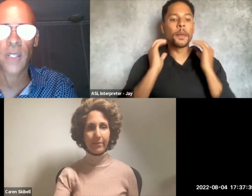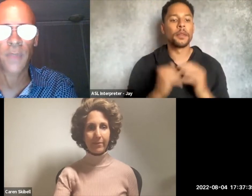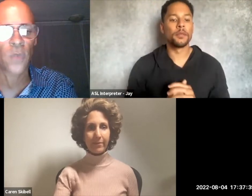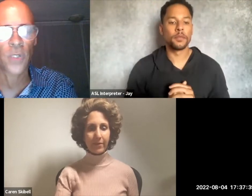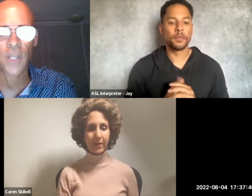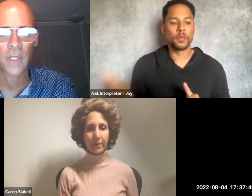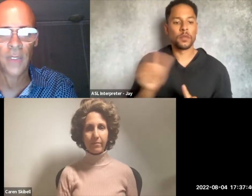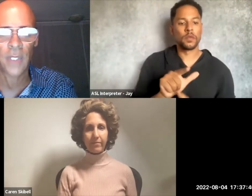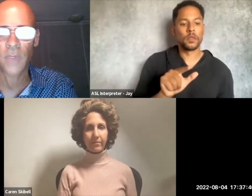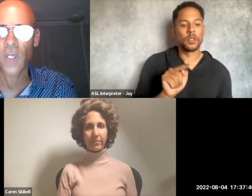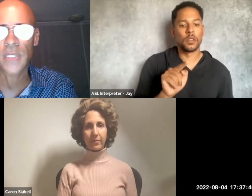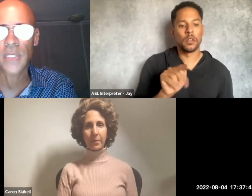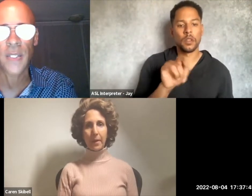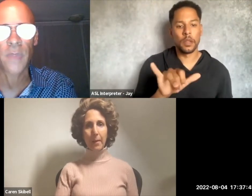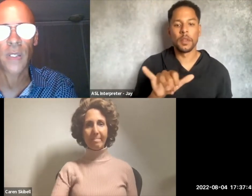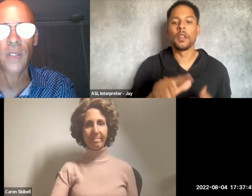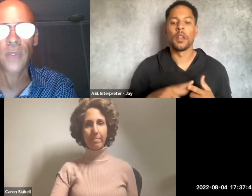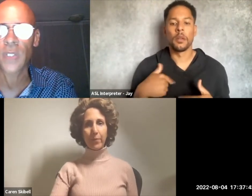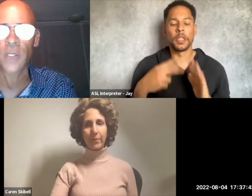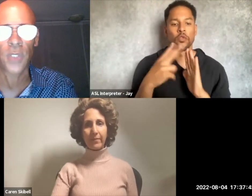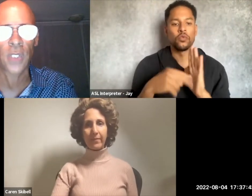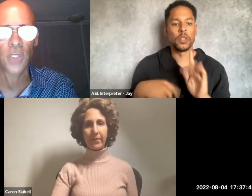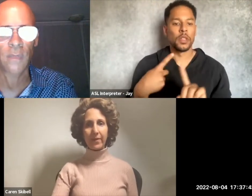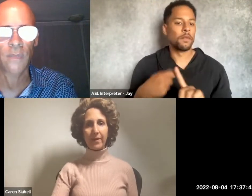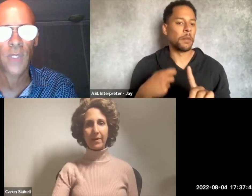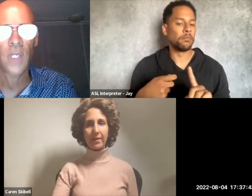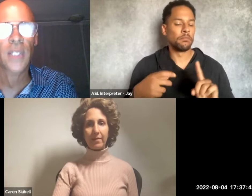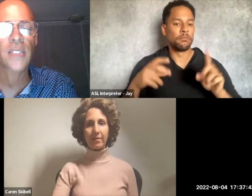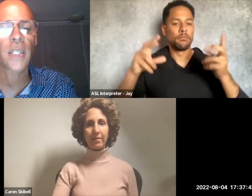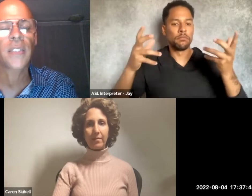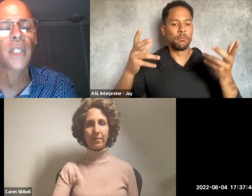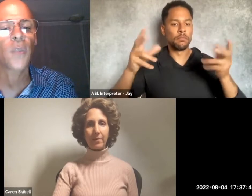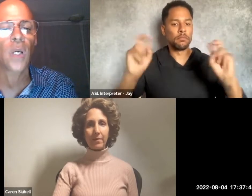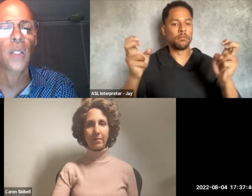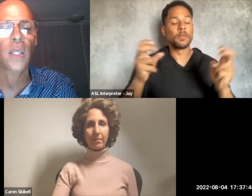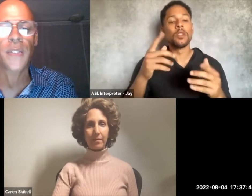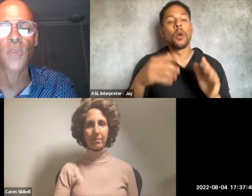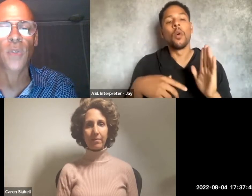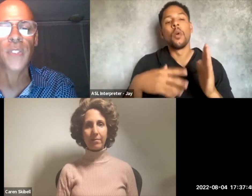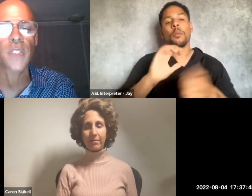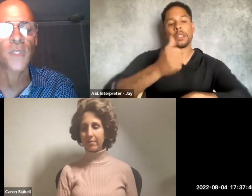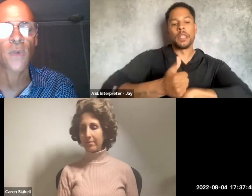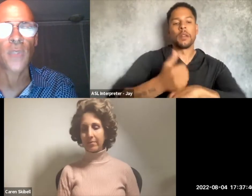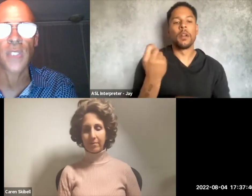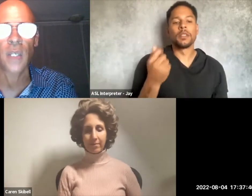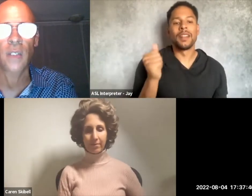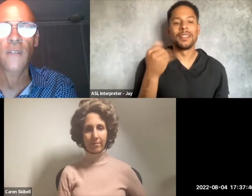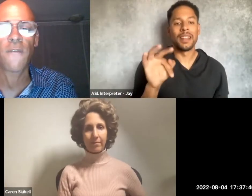I've been workshopping at Lambda called "Zip," and here's an introduction. It's 1981 and as Mercury zips around the sun,